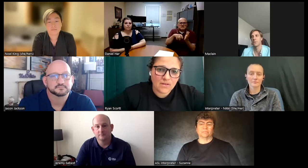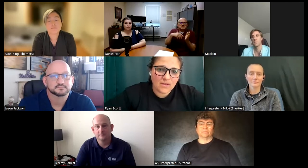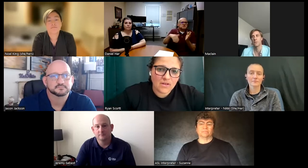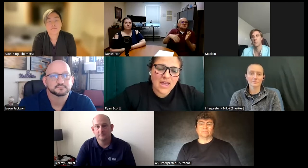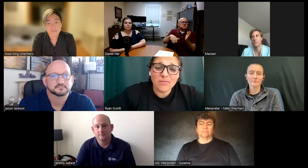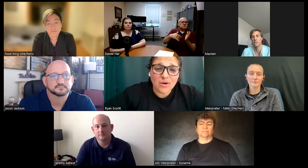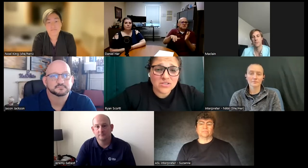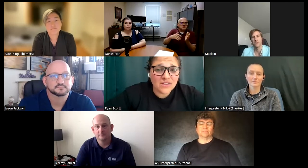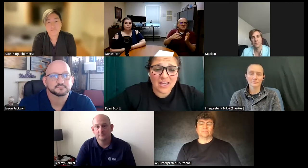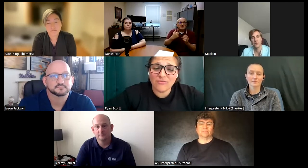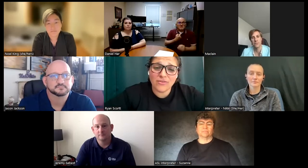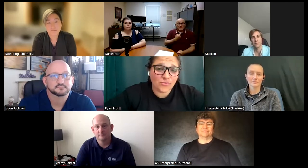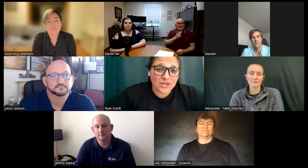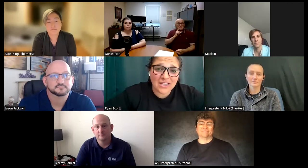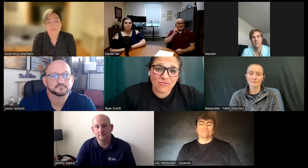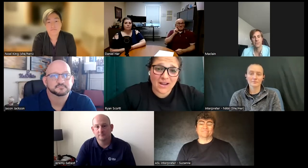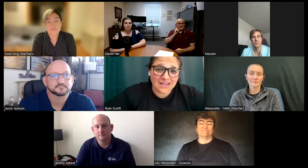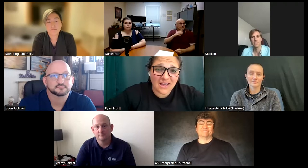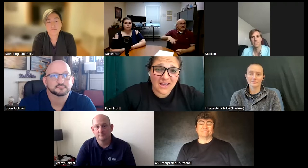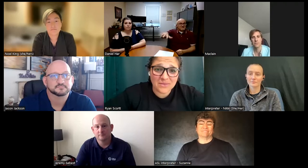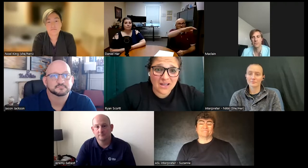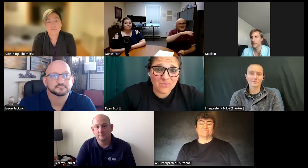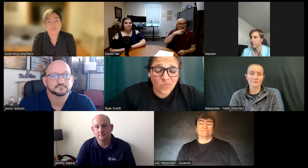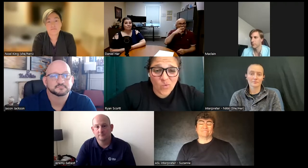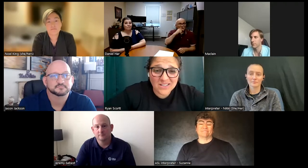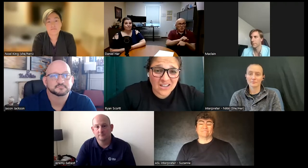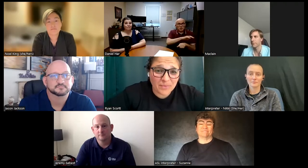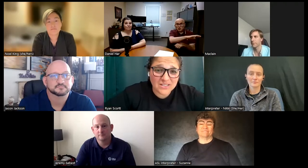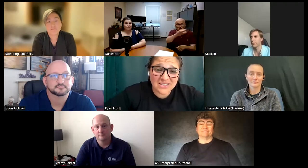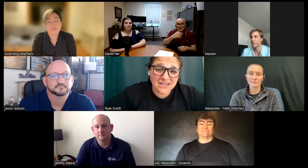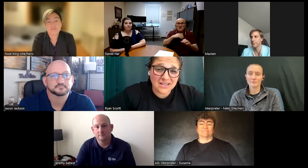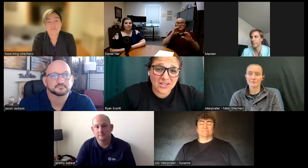but most of it came from reading and writing I mean I'm one deaf person in a